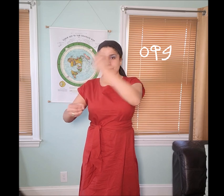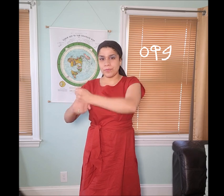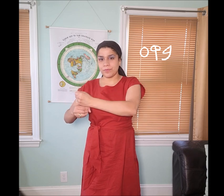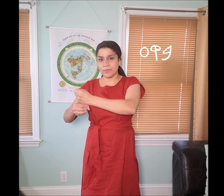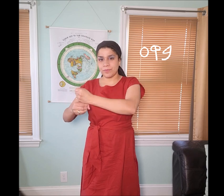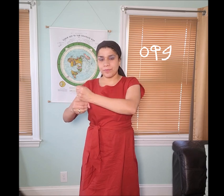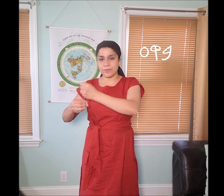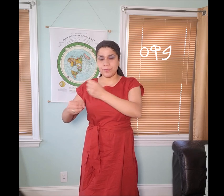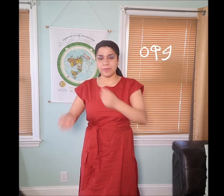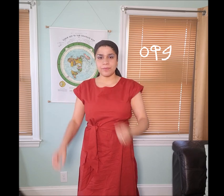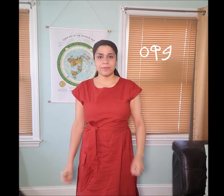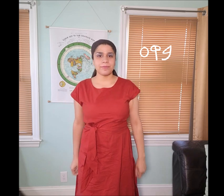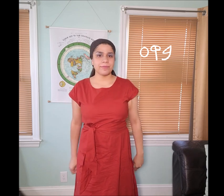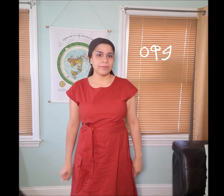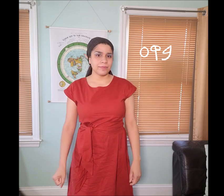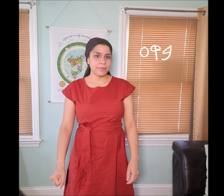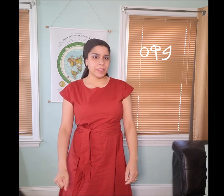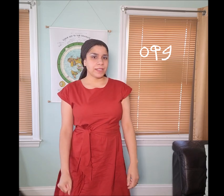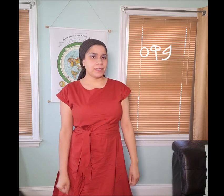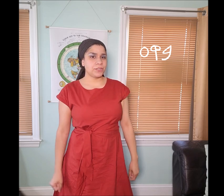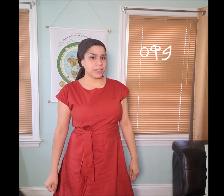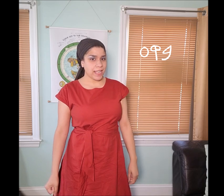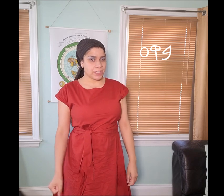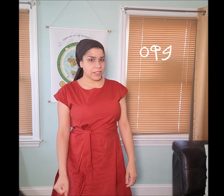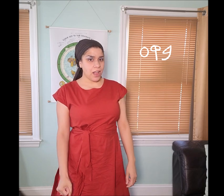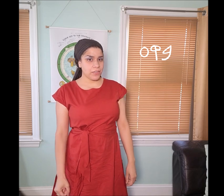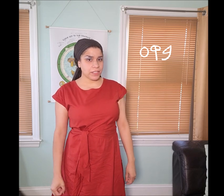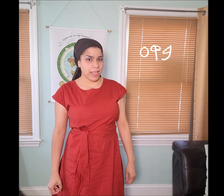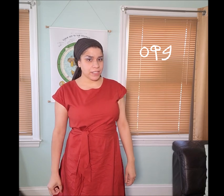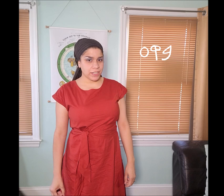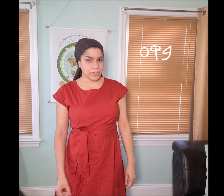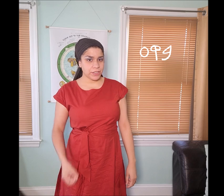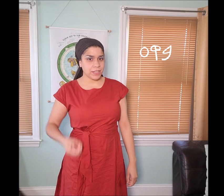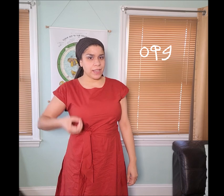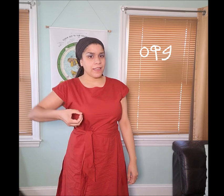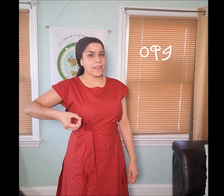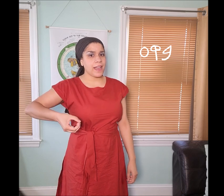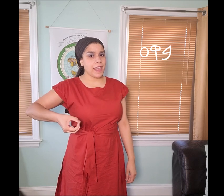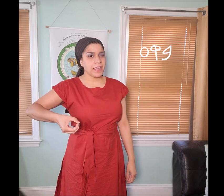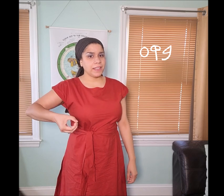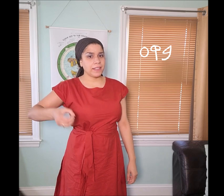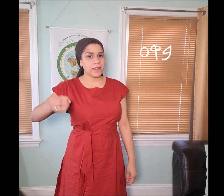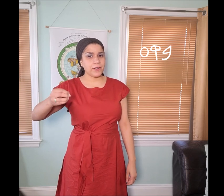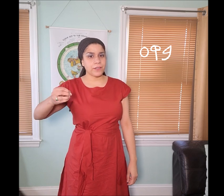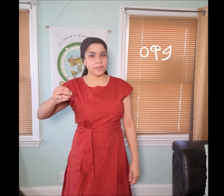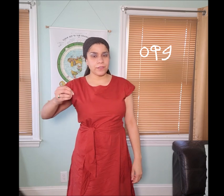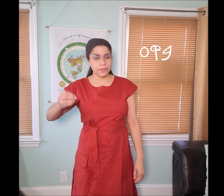Did you catch all the hand gestures?